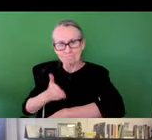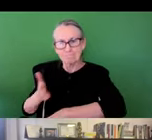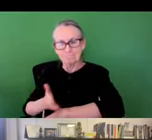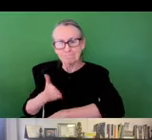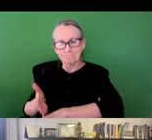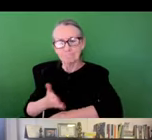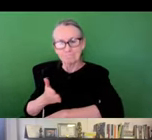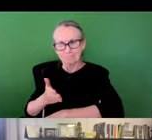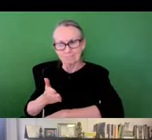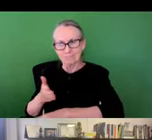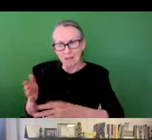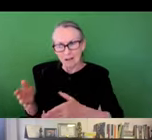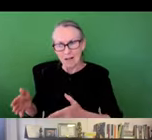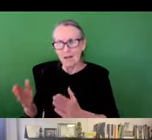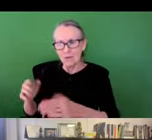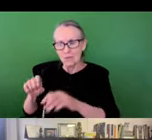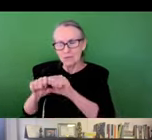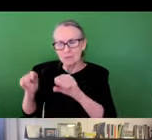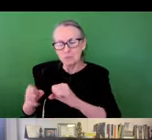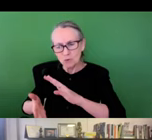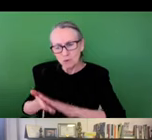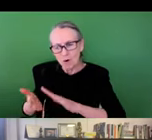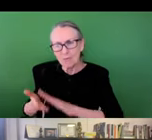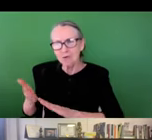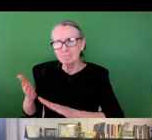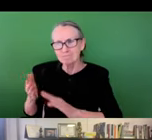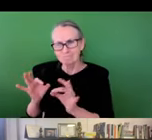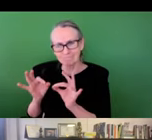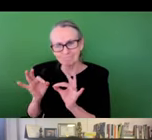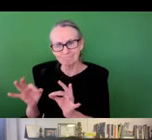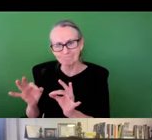improved in terms of being able to operate